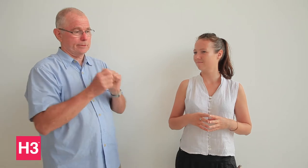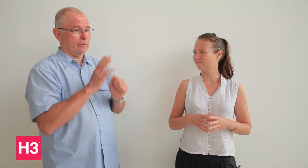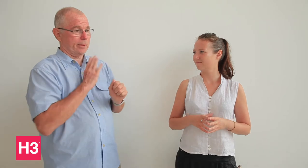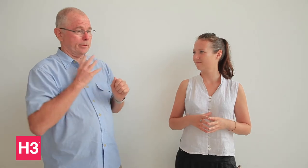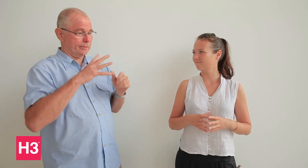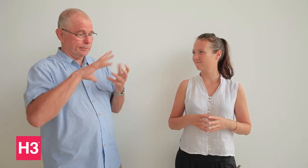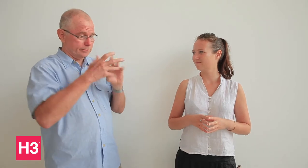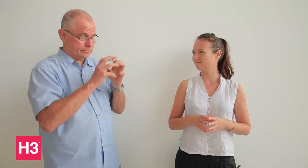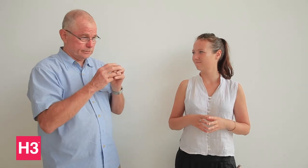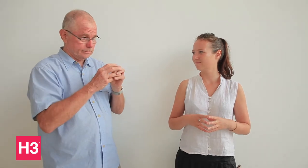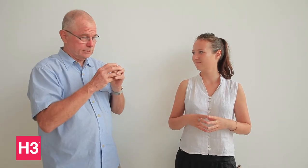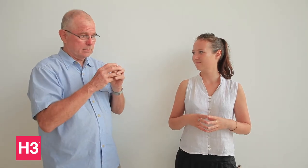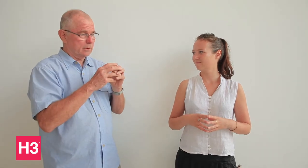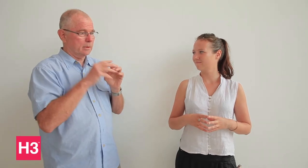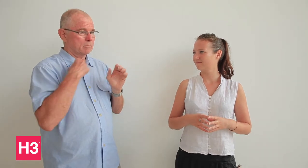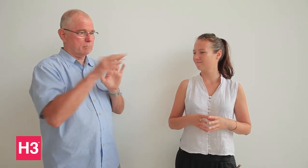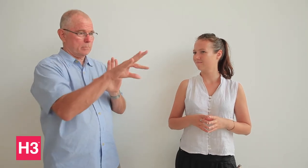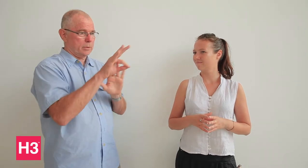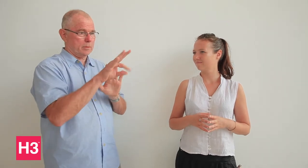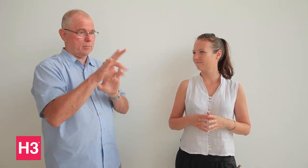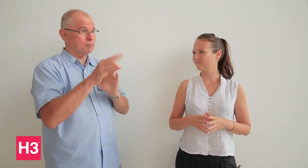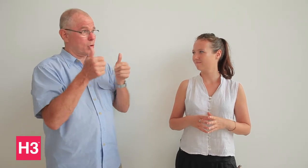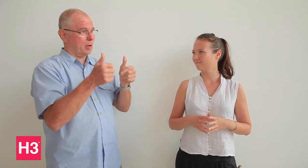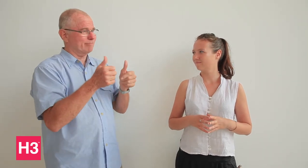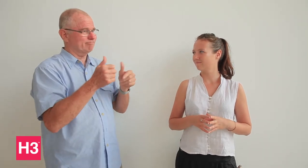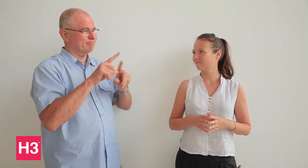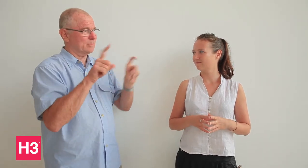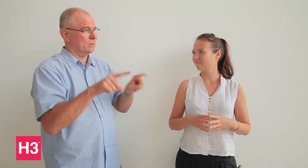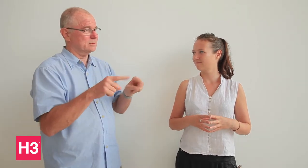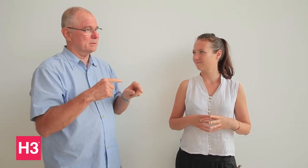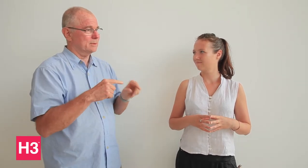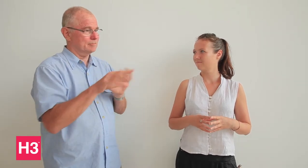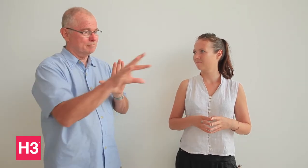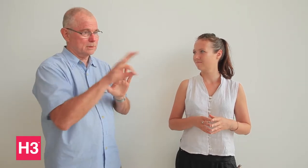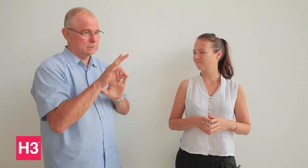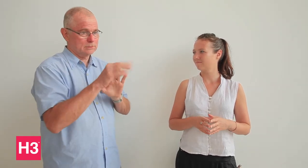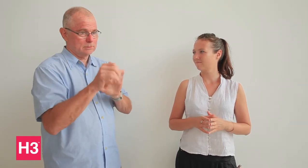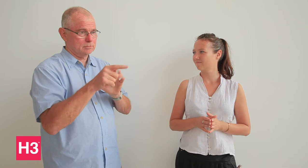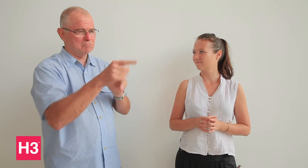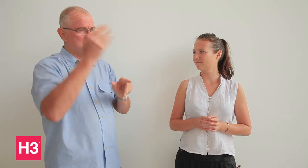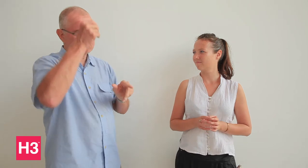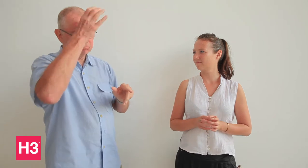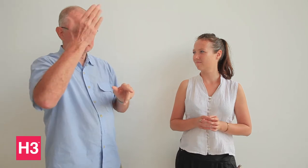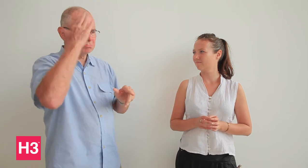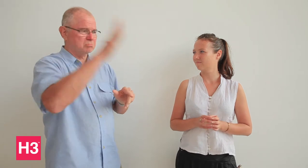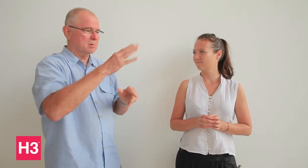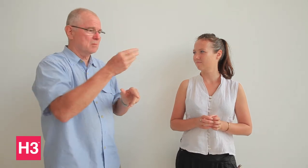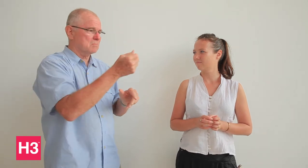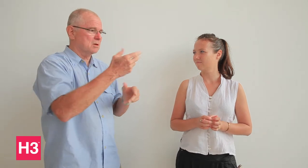we appoint members according to their skills and knowledge, such as